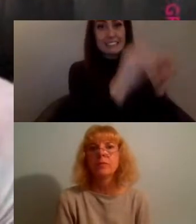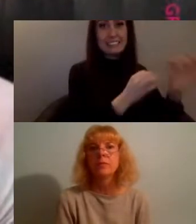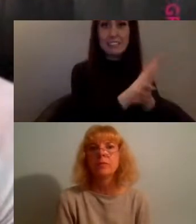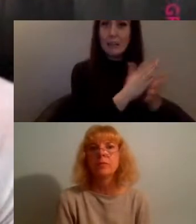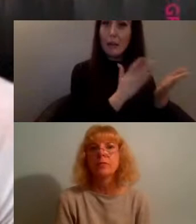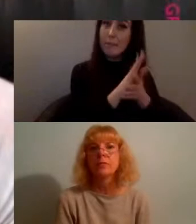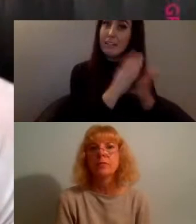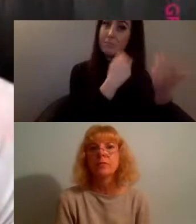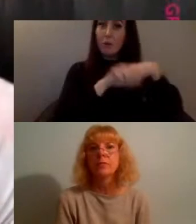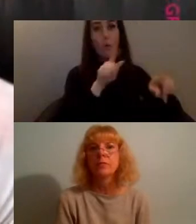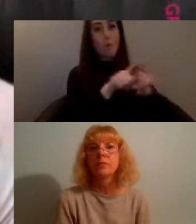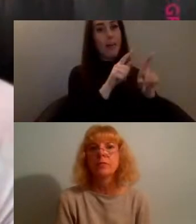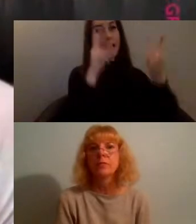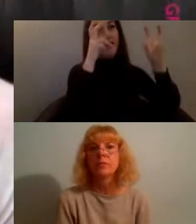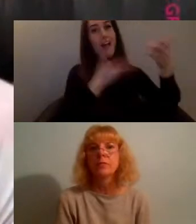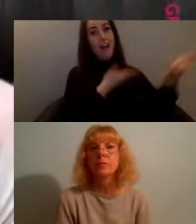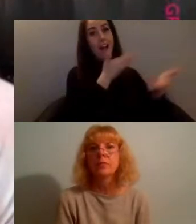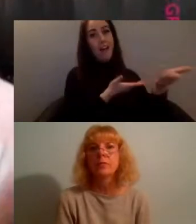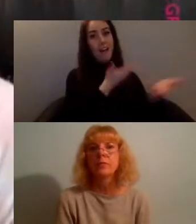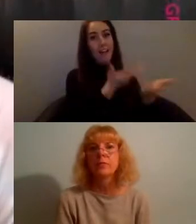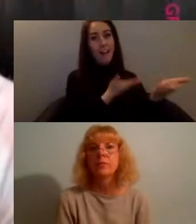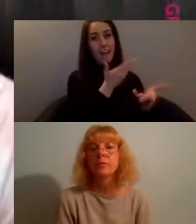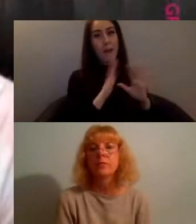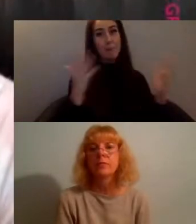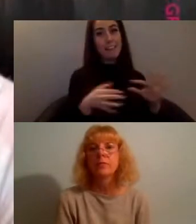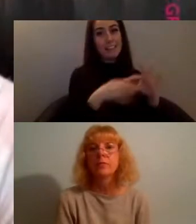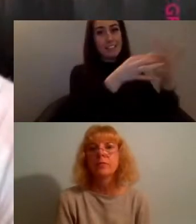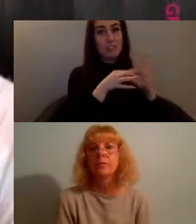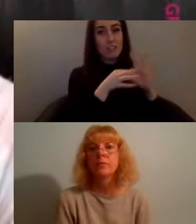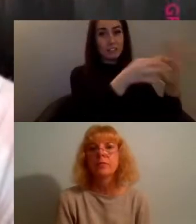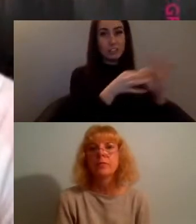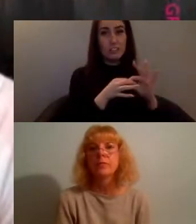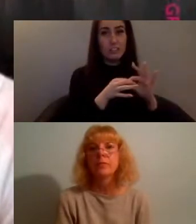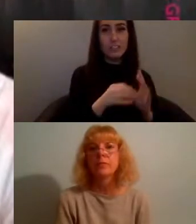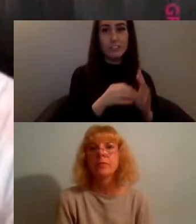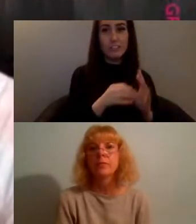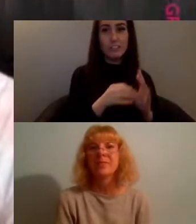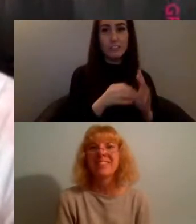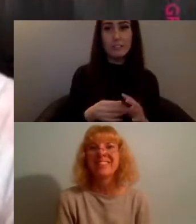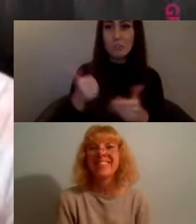is that often the interaction...i'm sorry if i'm speaking too fast I will slow down...often